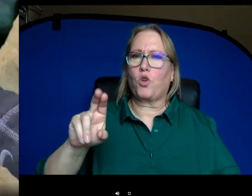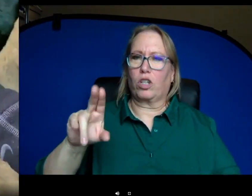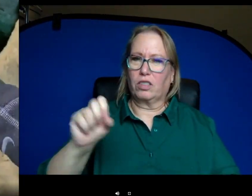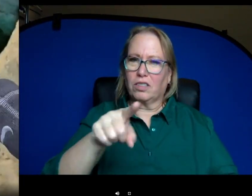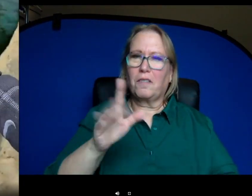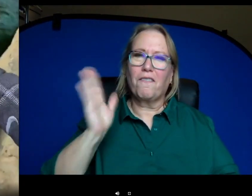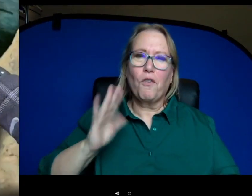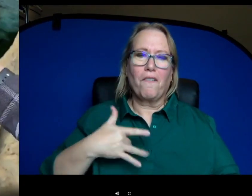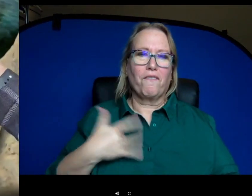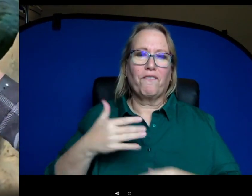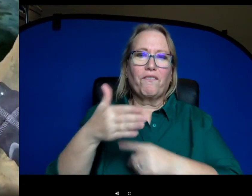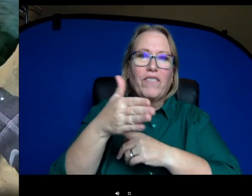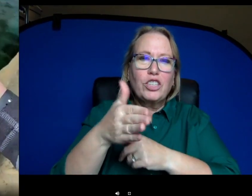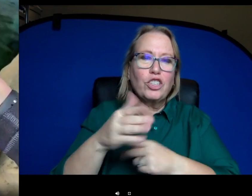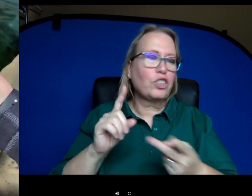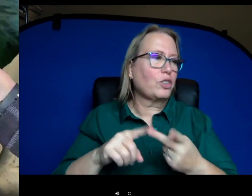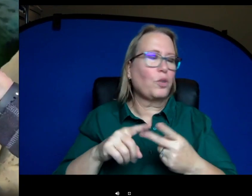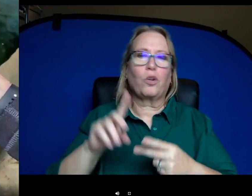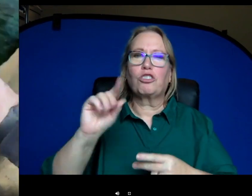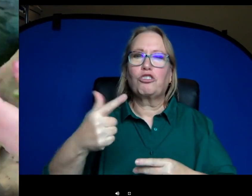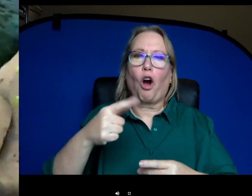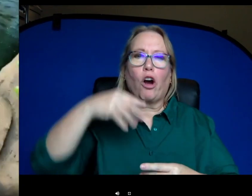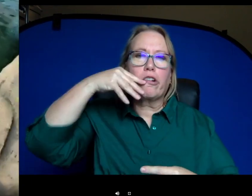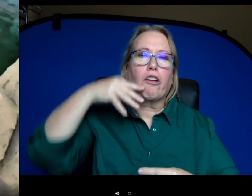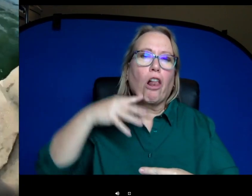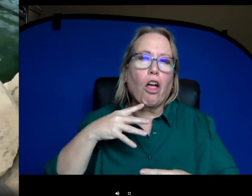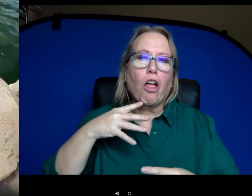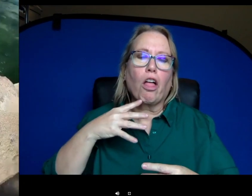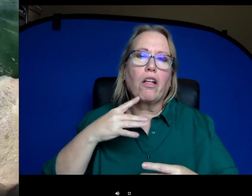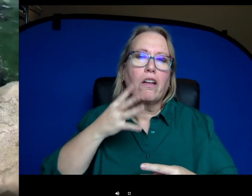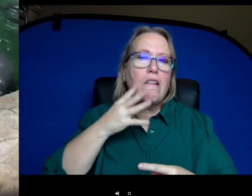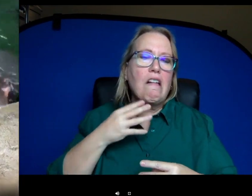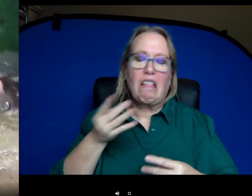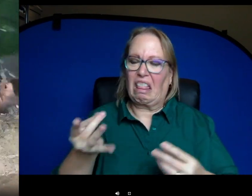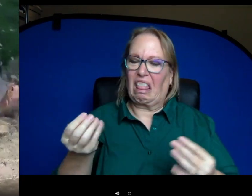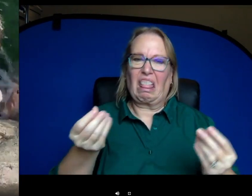fish or felt your dog slobber that's kind of what it feels like. Um, so they